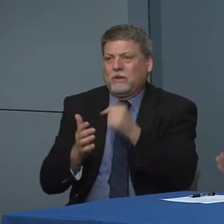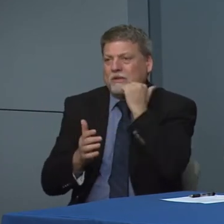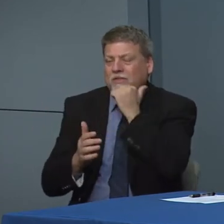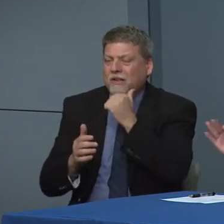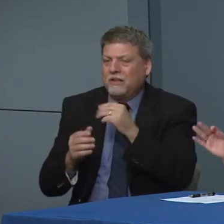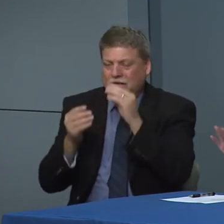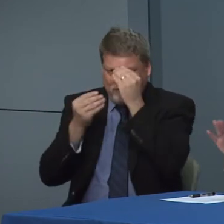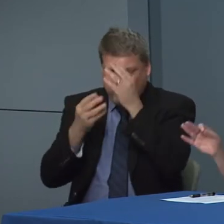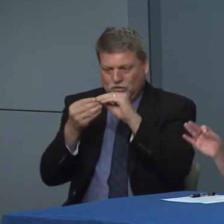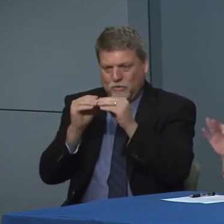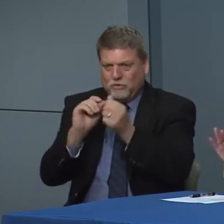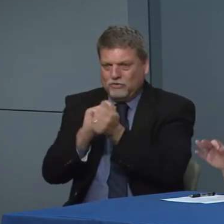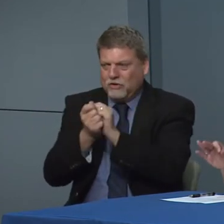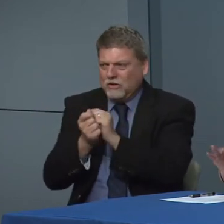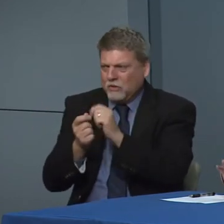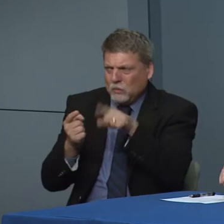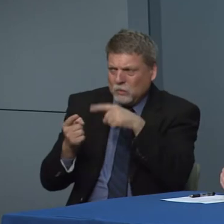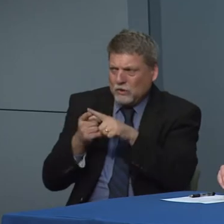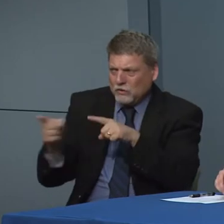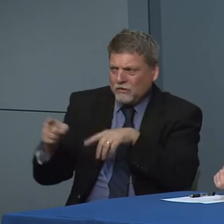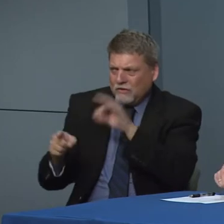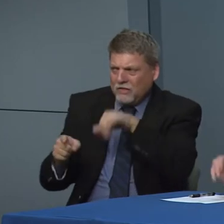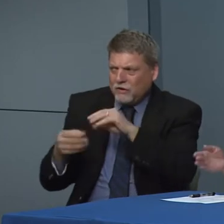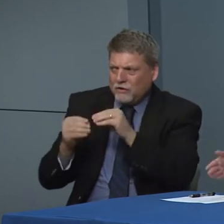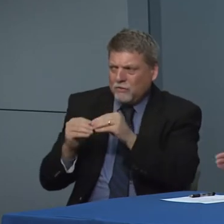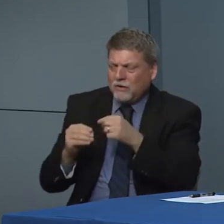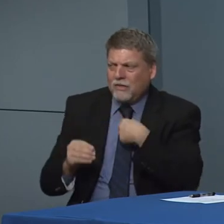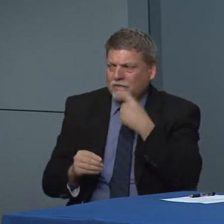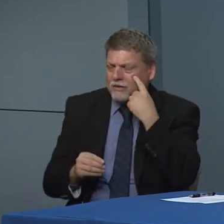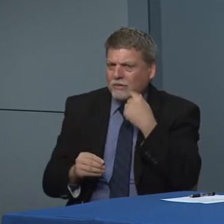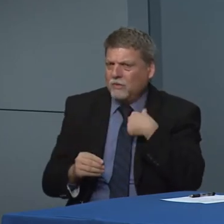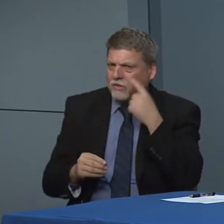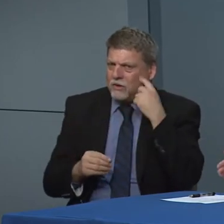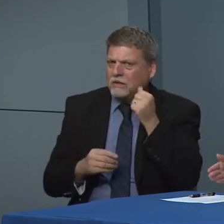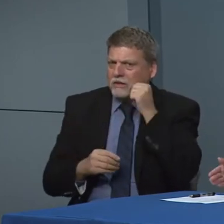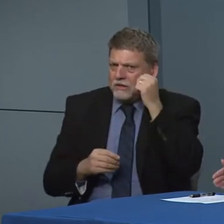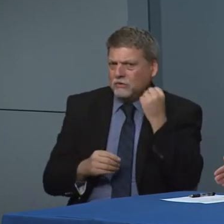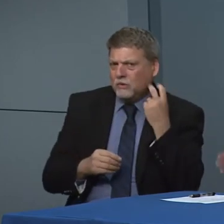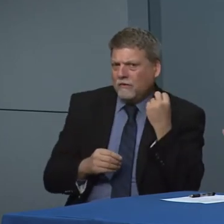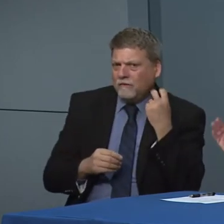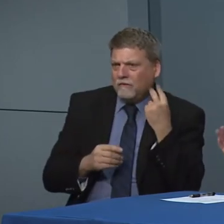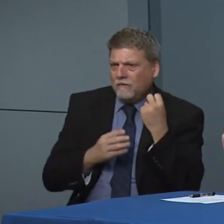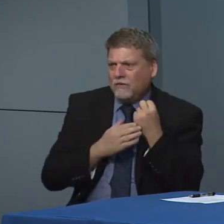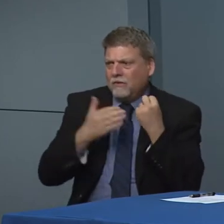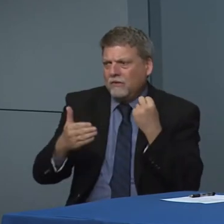it's changing so quickly so I don't know what period of time. I believe that we were 12 yesterday but the days are